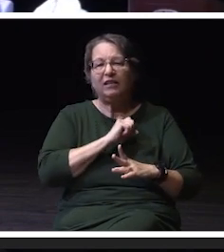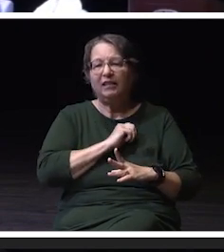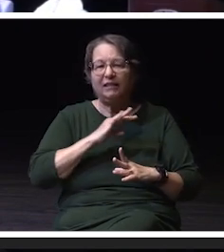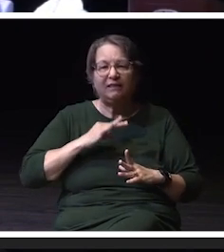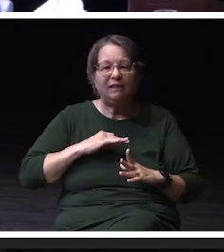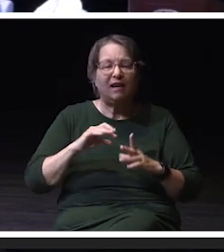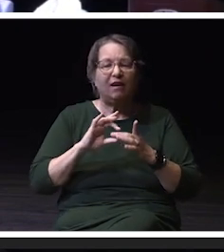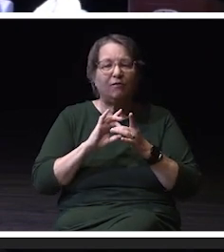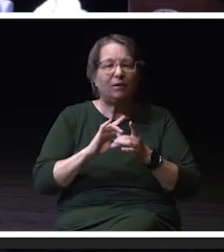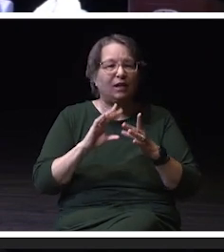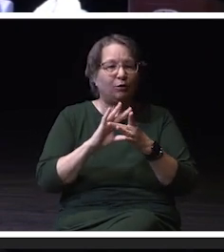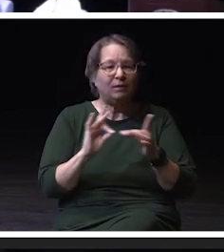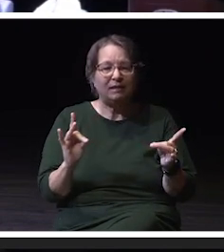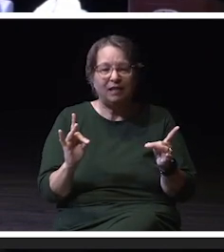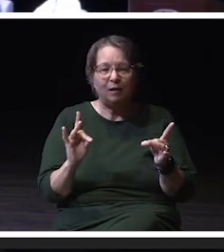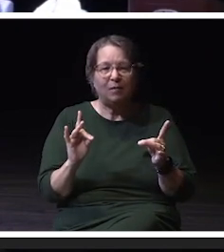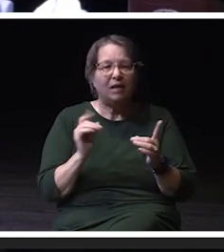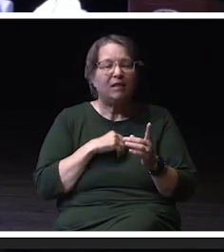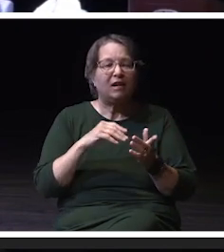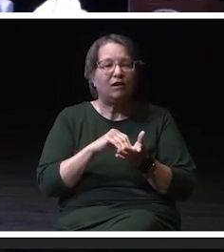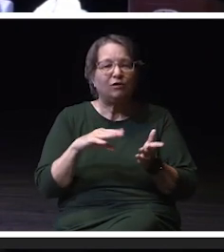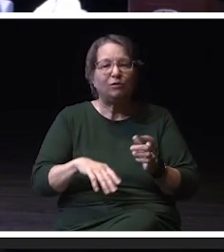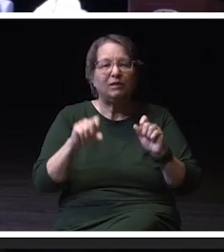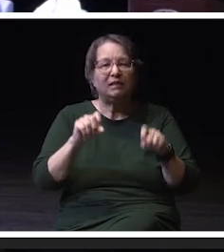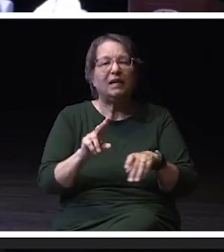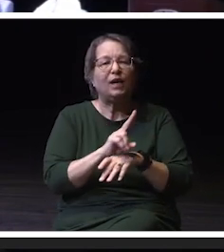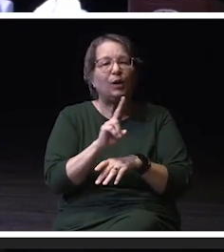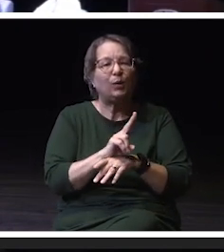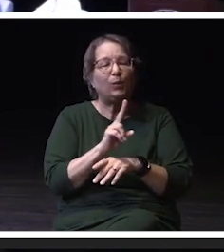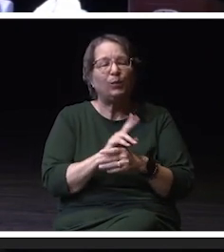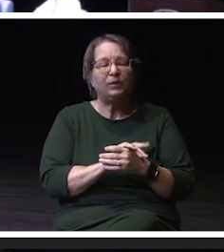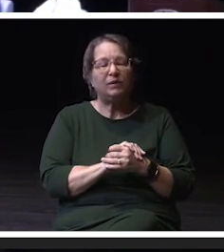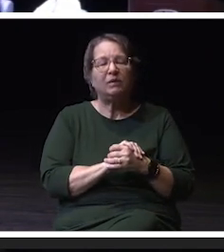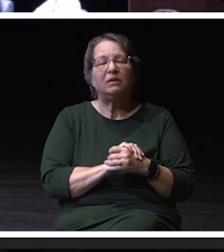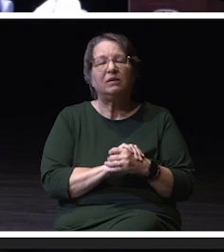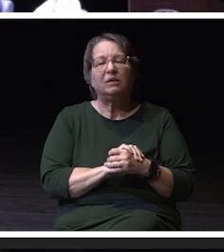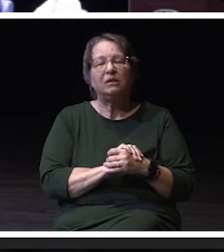our students can lean into. And, so in our faculty, we have faculty